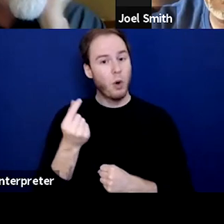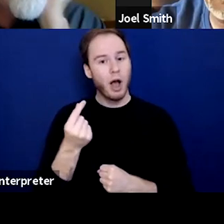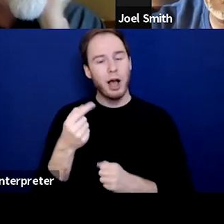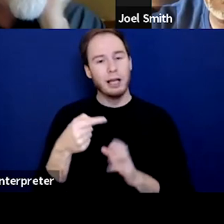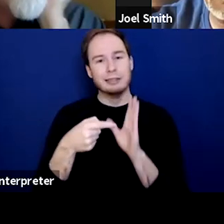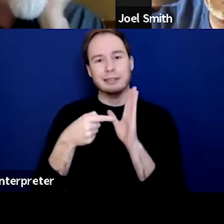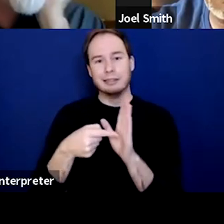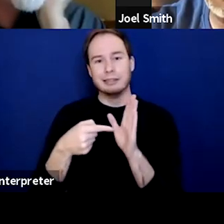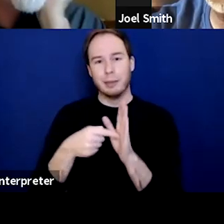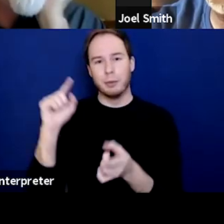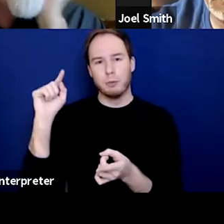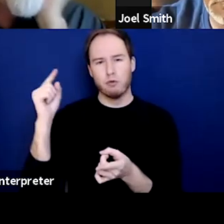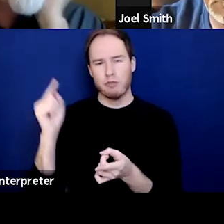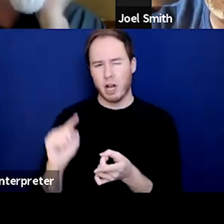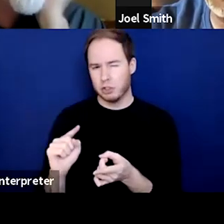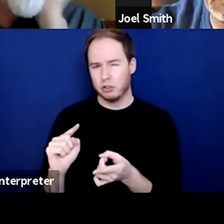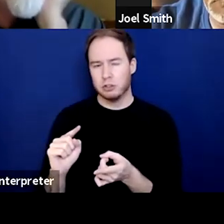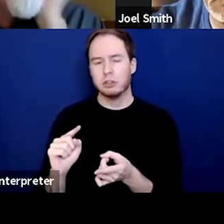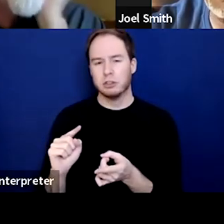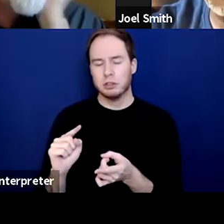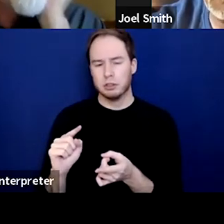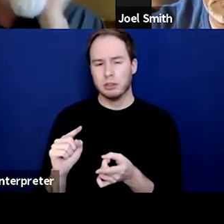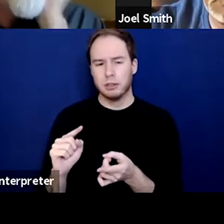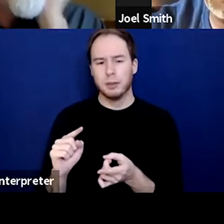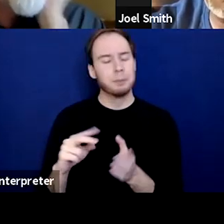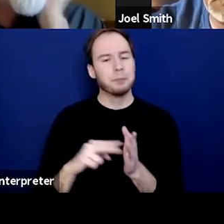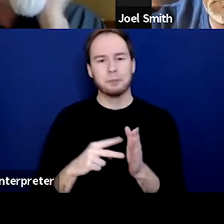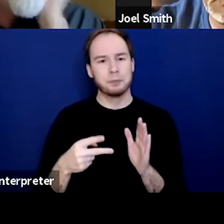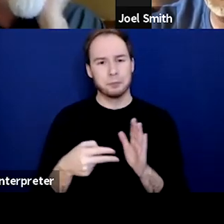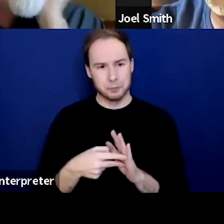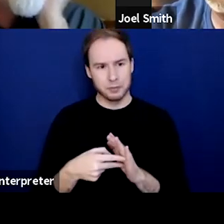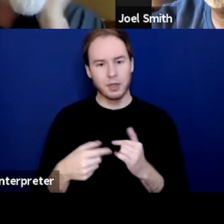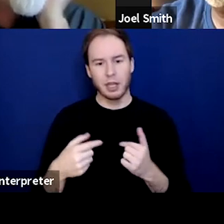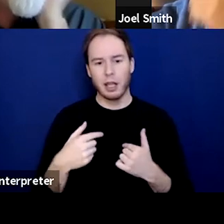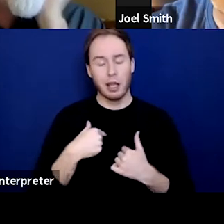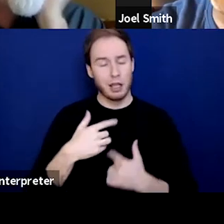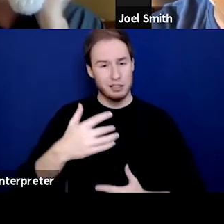It's the only way I can put it. I was dope-sick all the time.